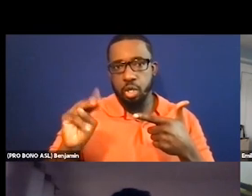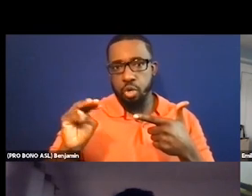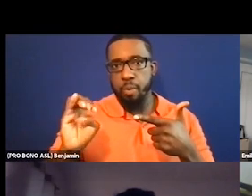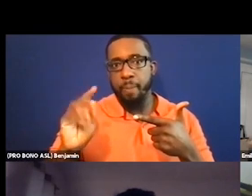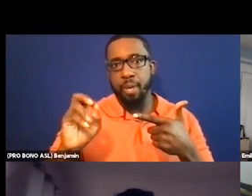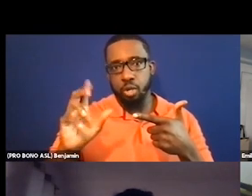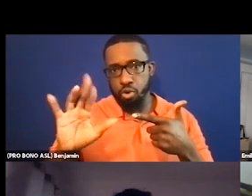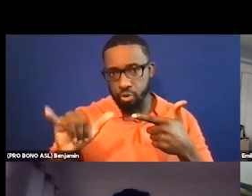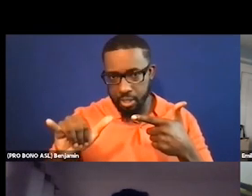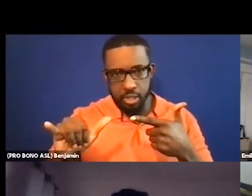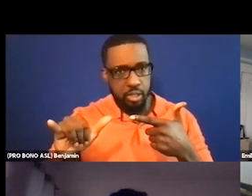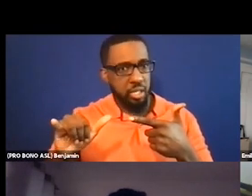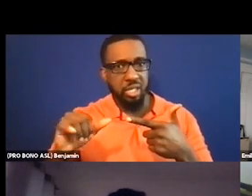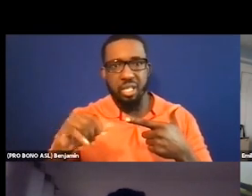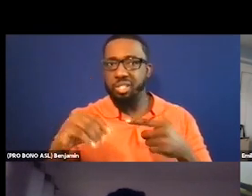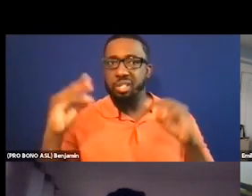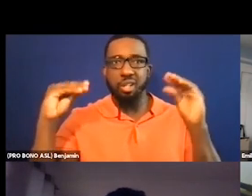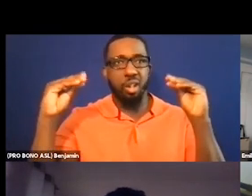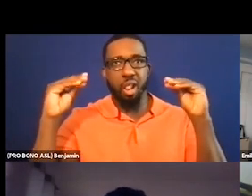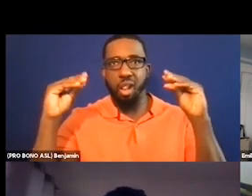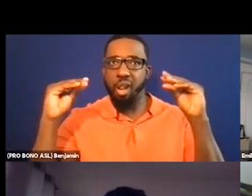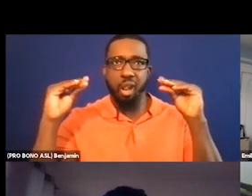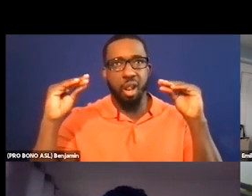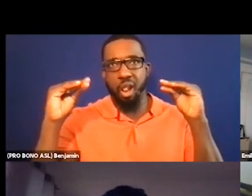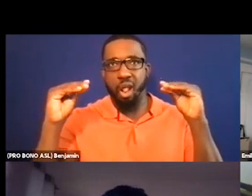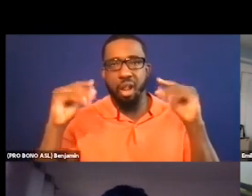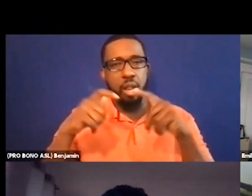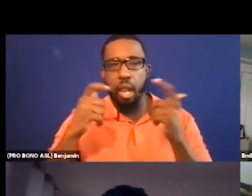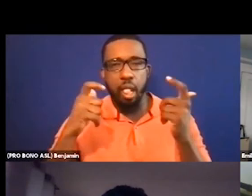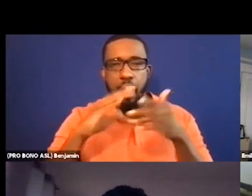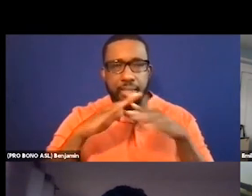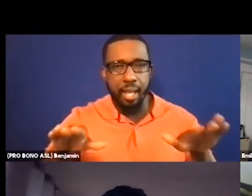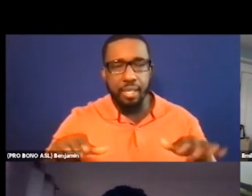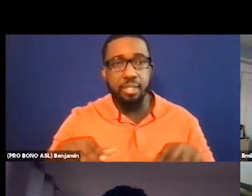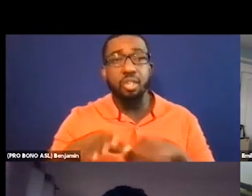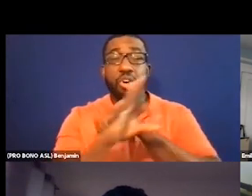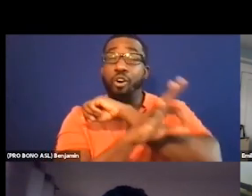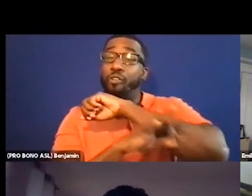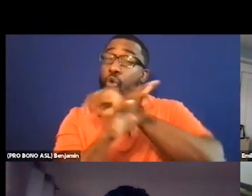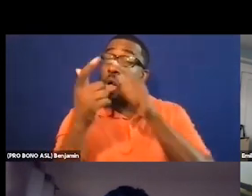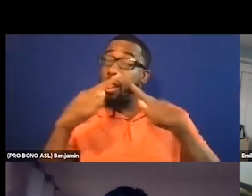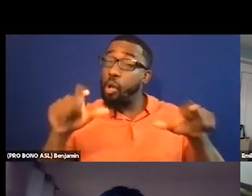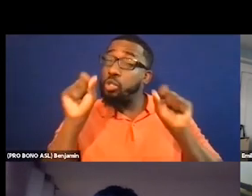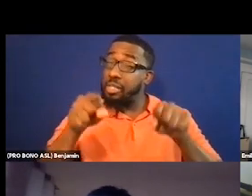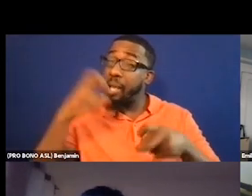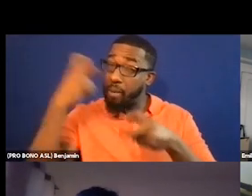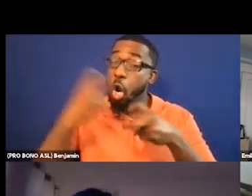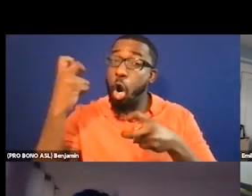talking head and they don't like a lot of silence. But foreign language can be the hardest. What's essential is that you have multiple voice